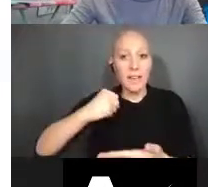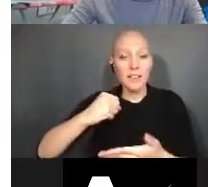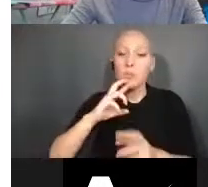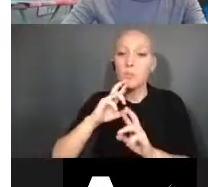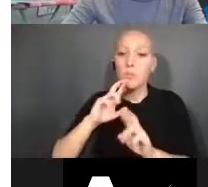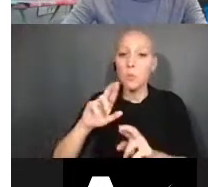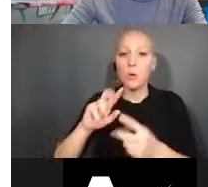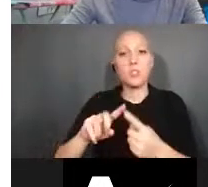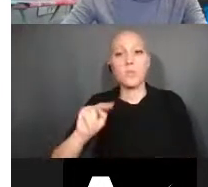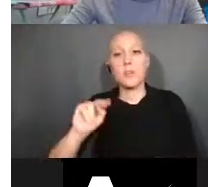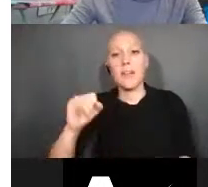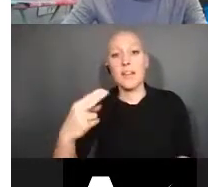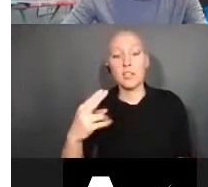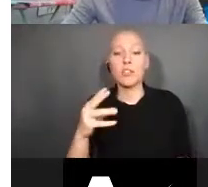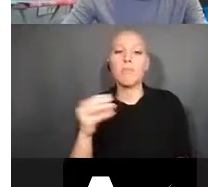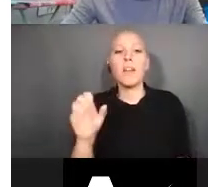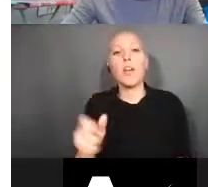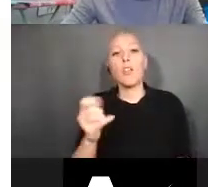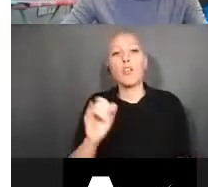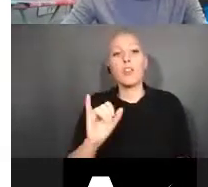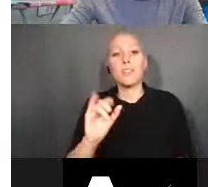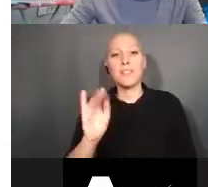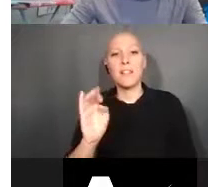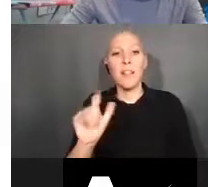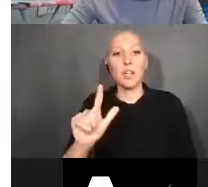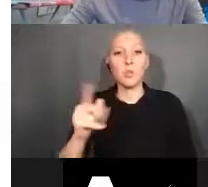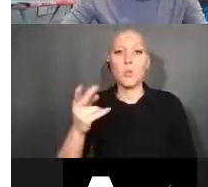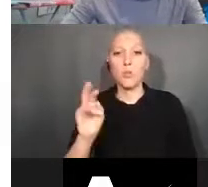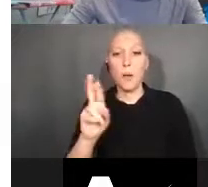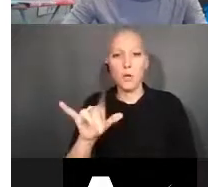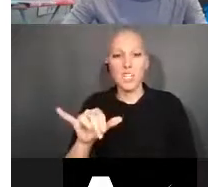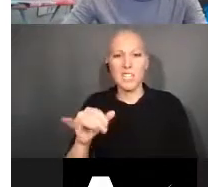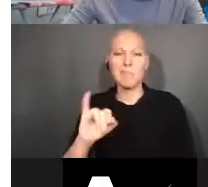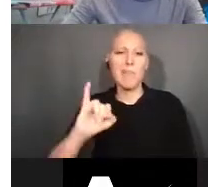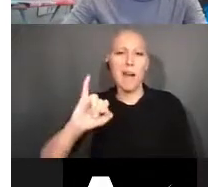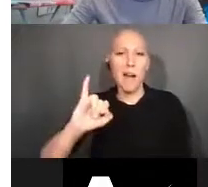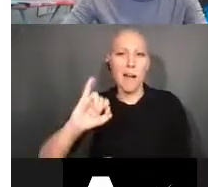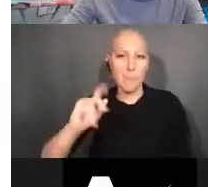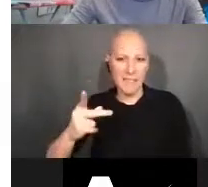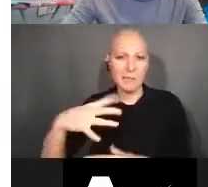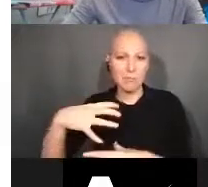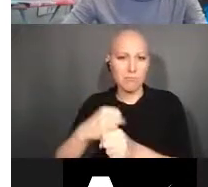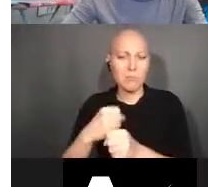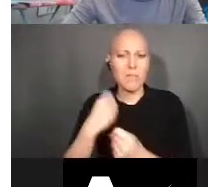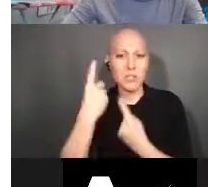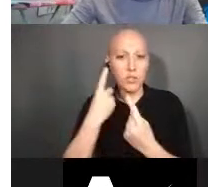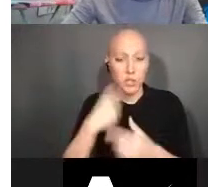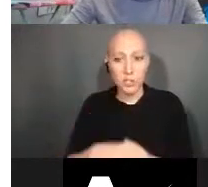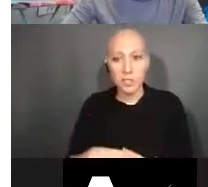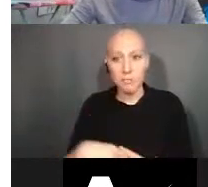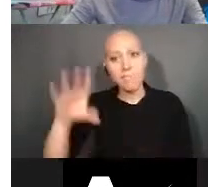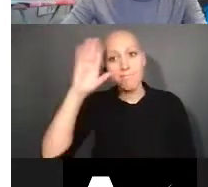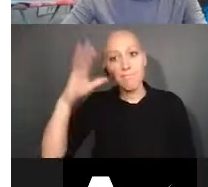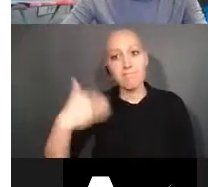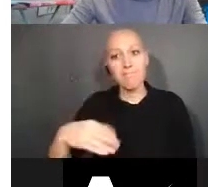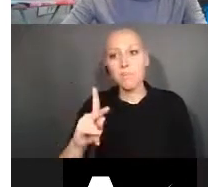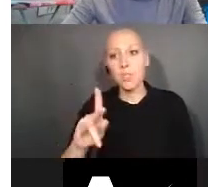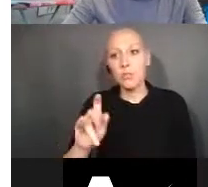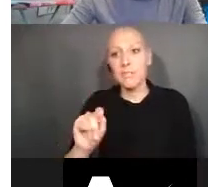Considerations. My name is Kristin Ta. I'm the senior advisor in the office of policy for extramural research administration,